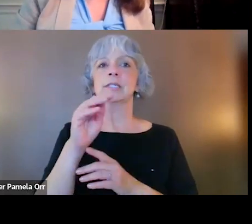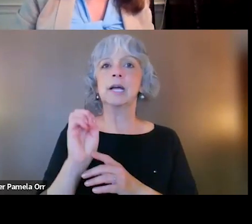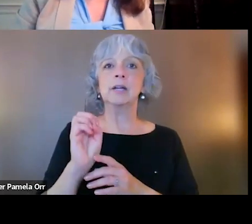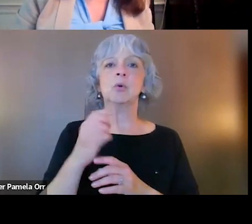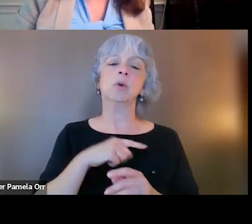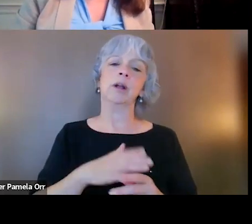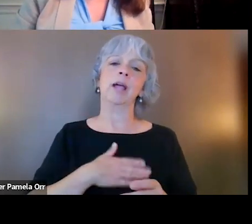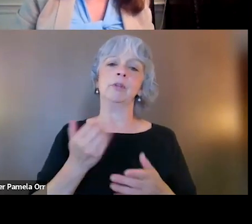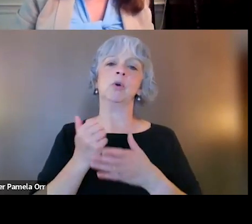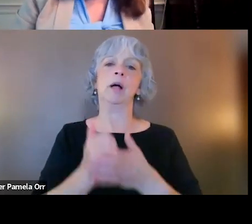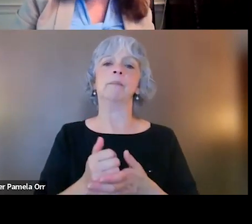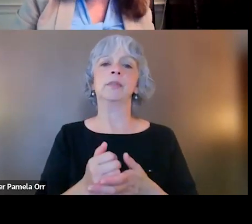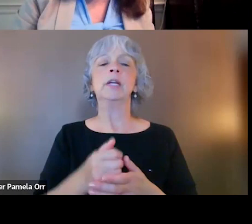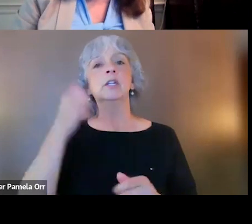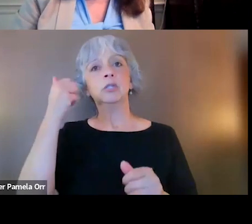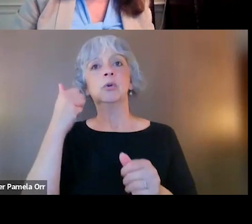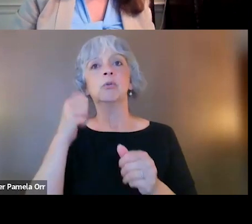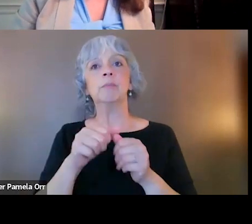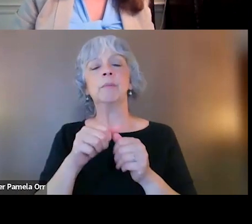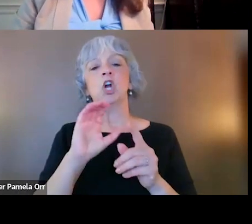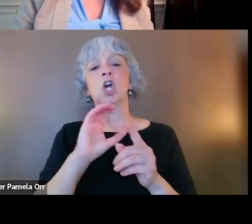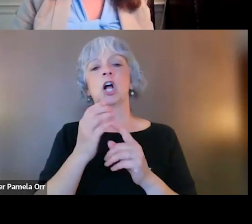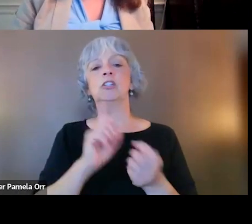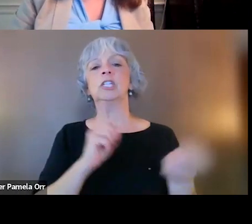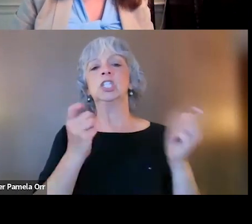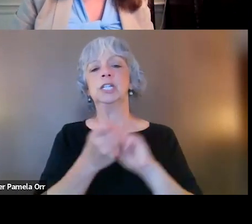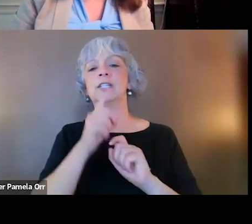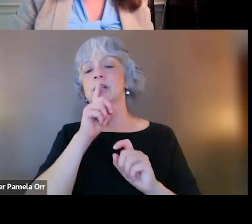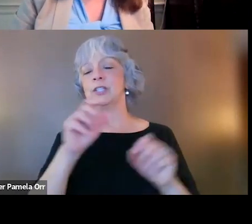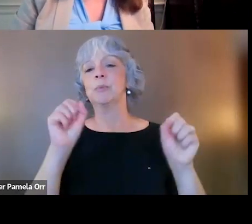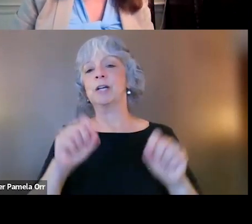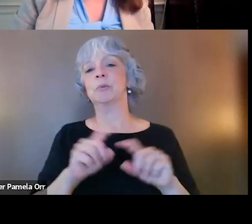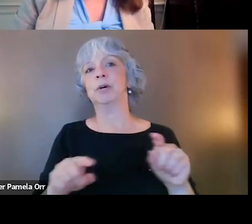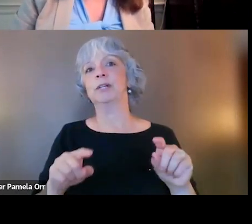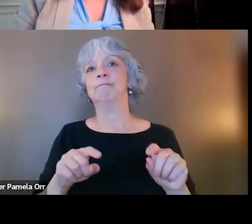So just believe that culture change is possible. It's just one step at a time.